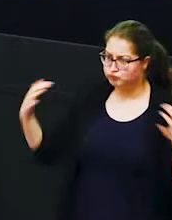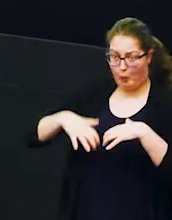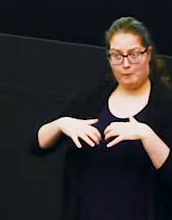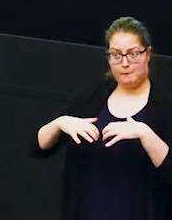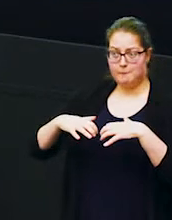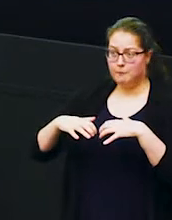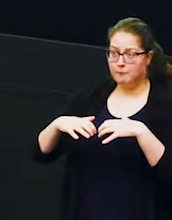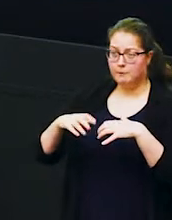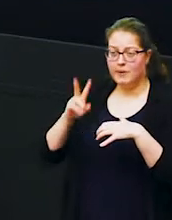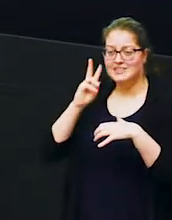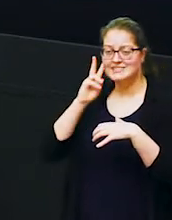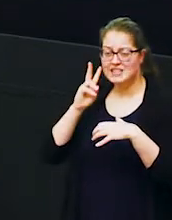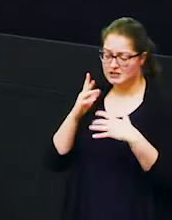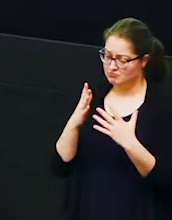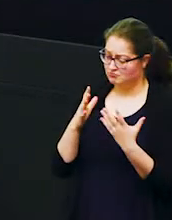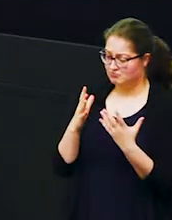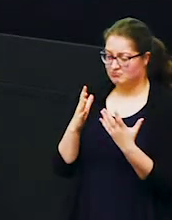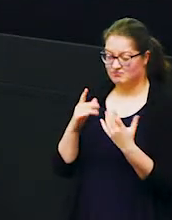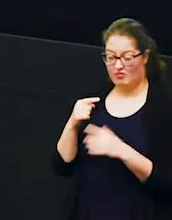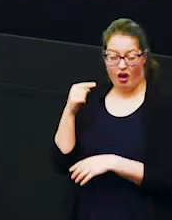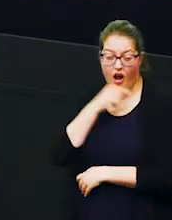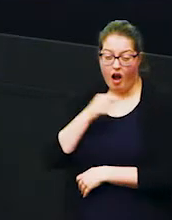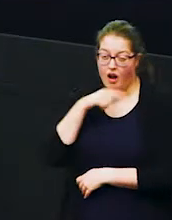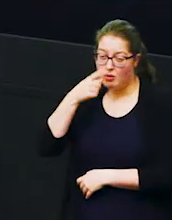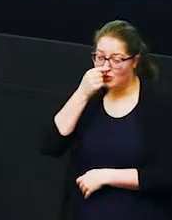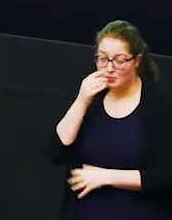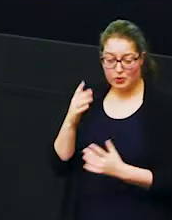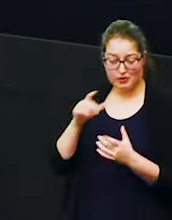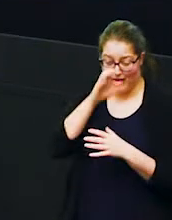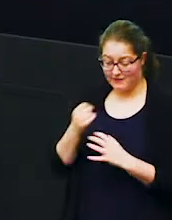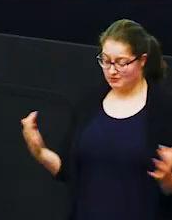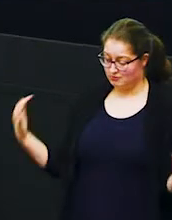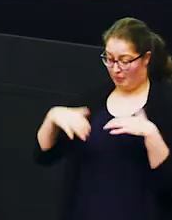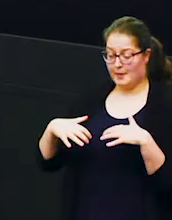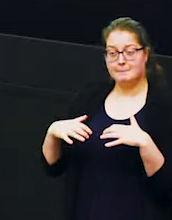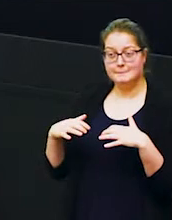where you see congregations of maybe hundreds of elephants and the reason they do that is because